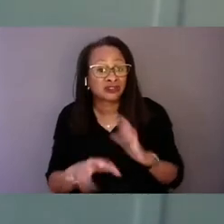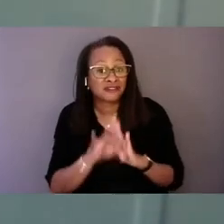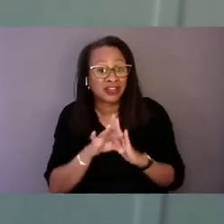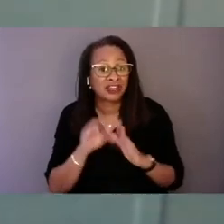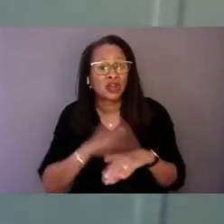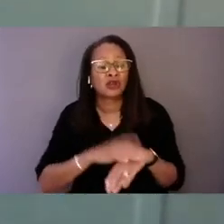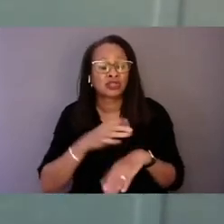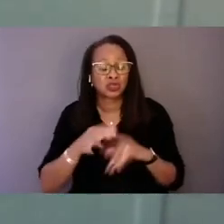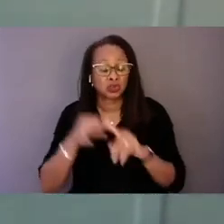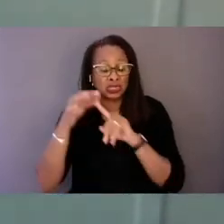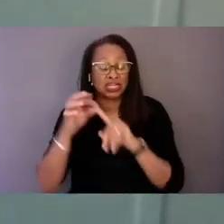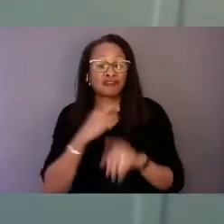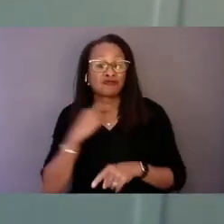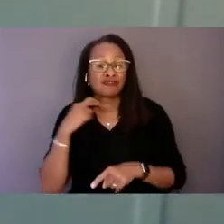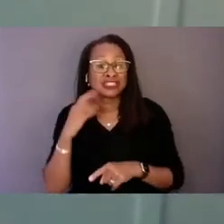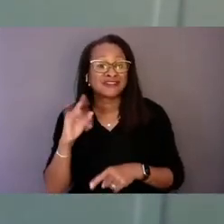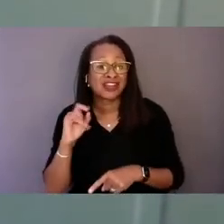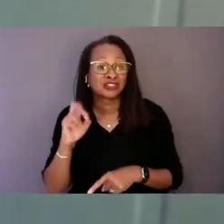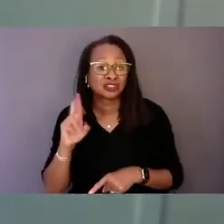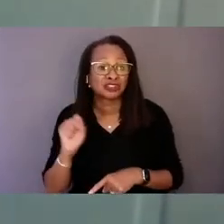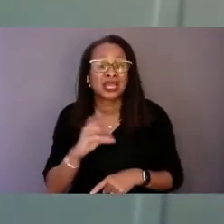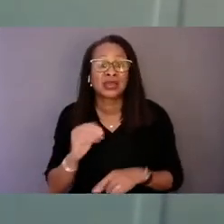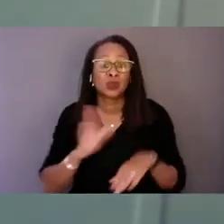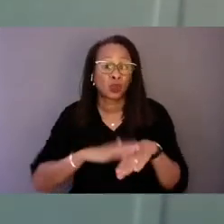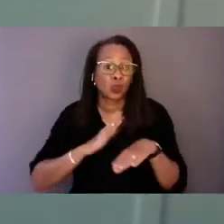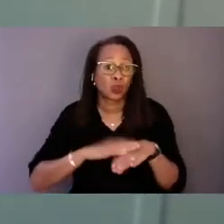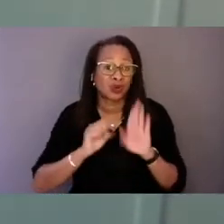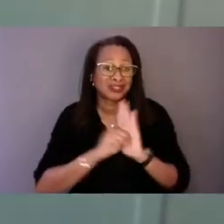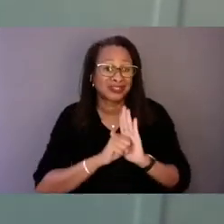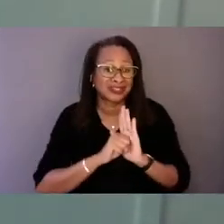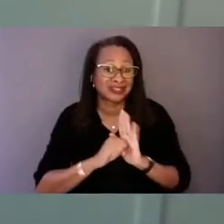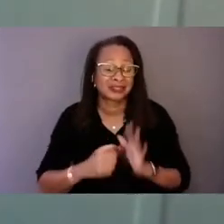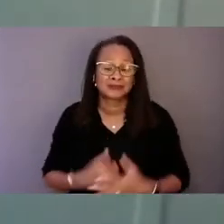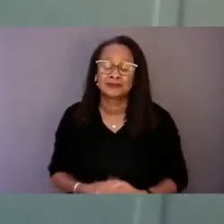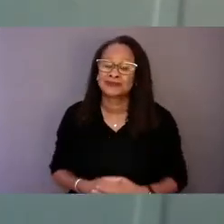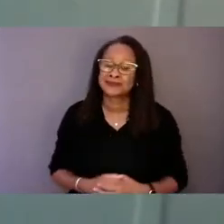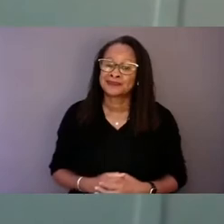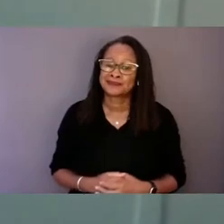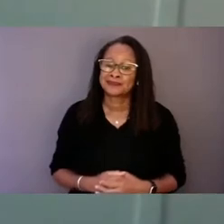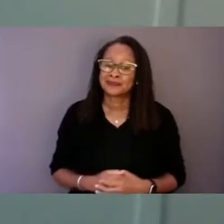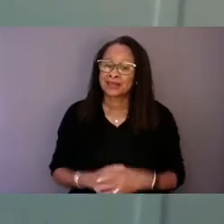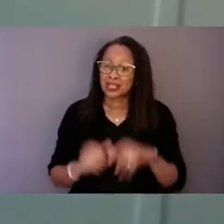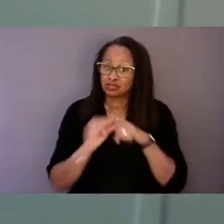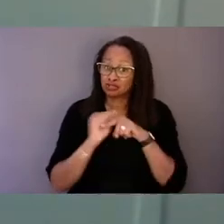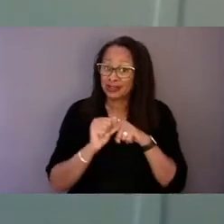and warning signs. Trainings can lead to effective communication strategies